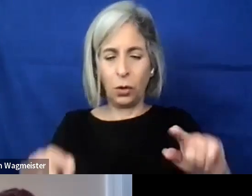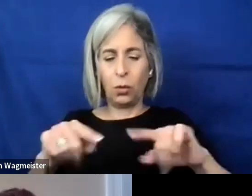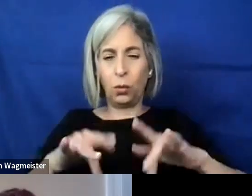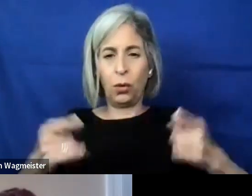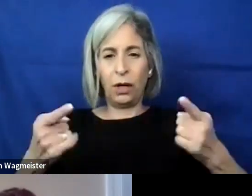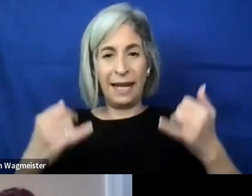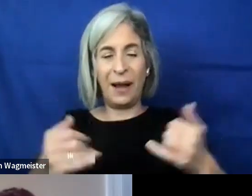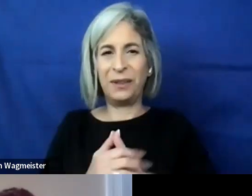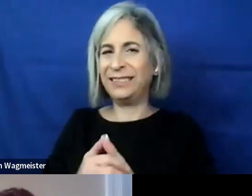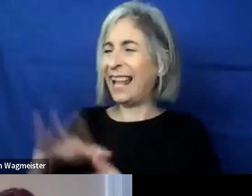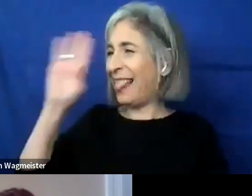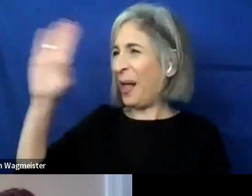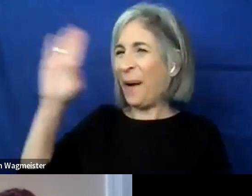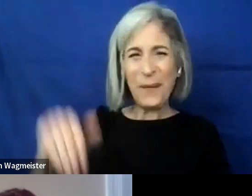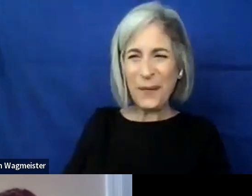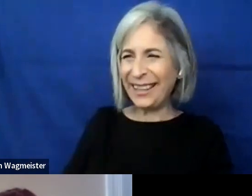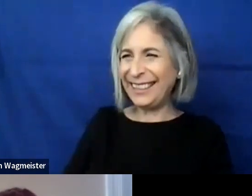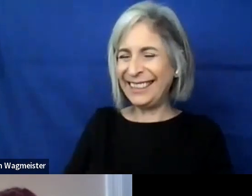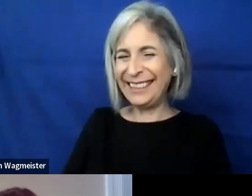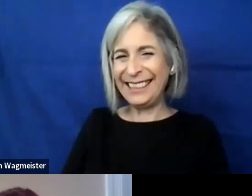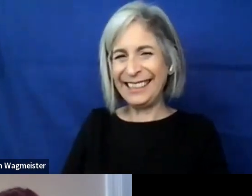Hello. Hi.